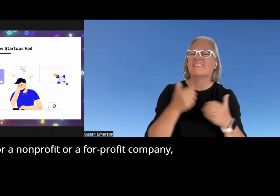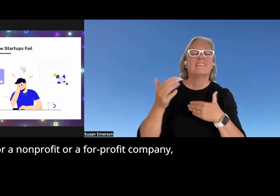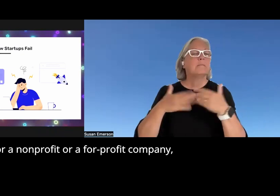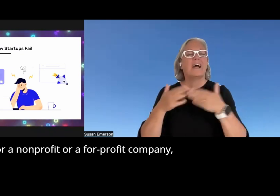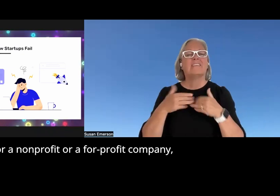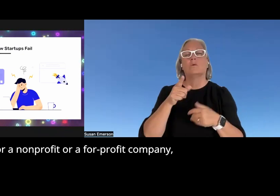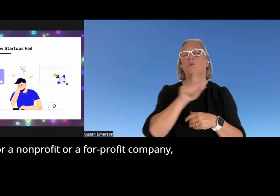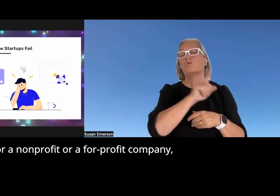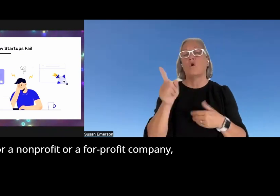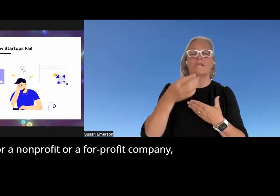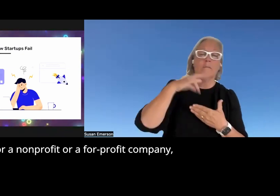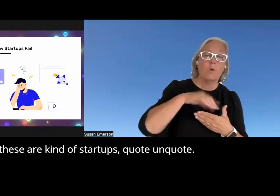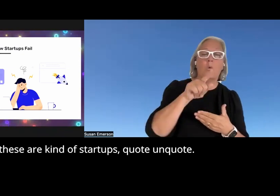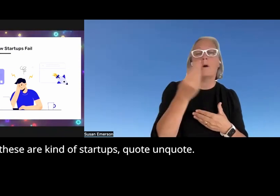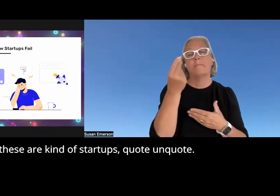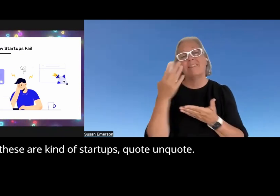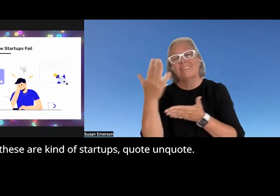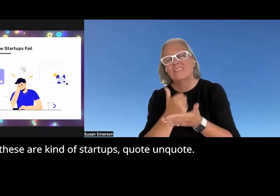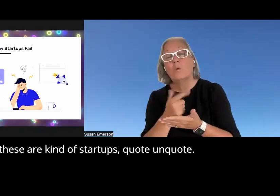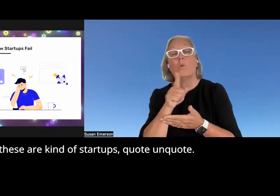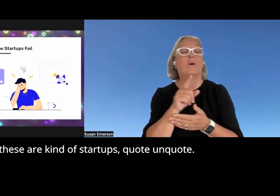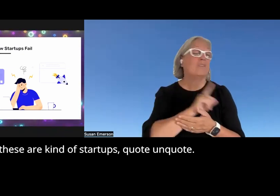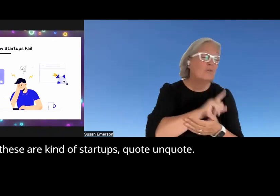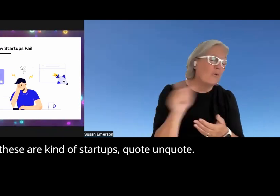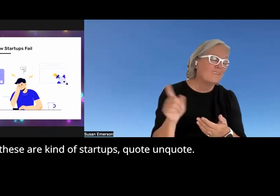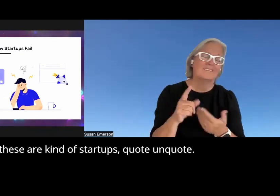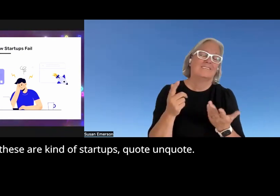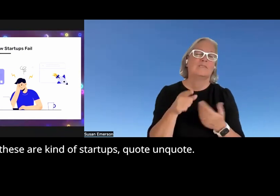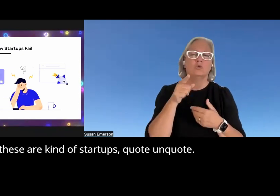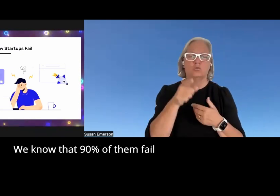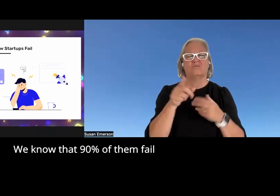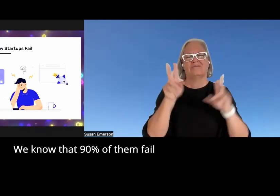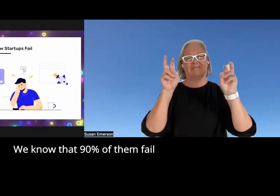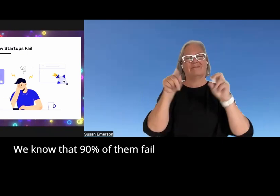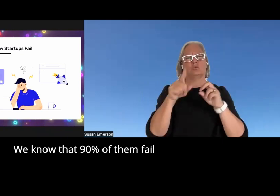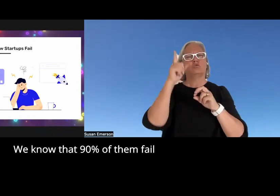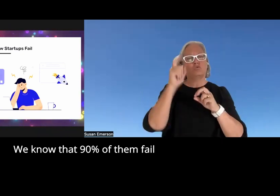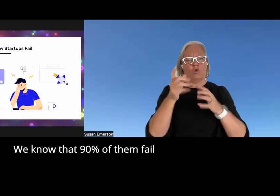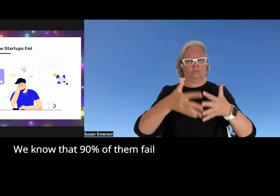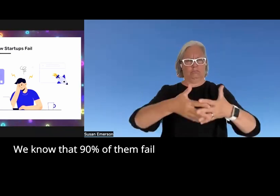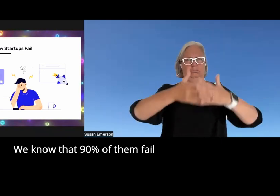or for-profit company all of these are kind of startups quote unquote we know that 90% of them